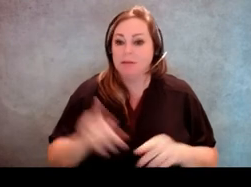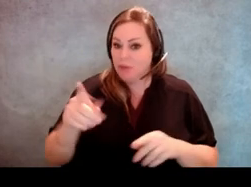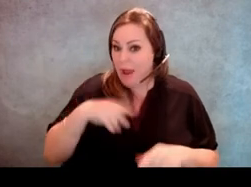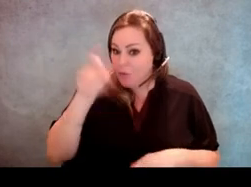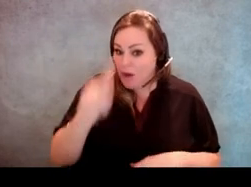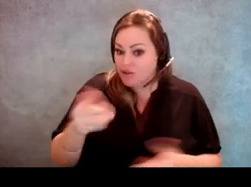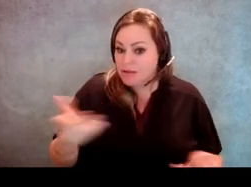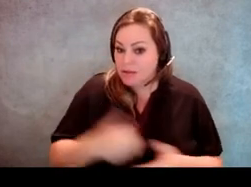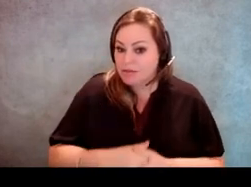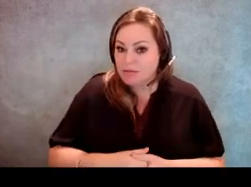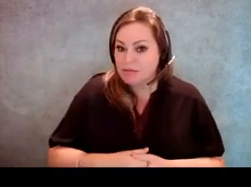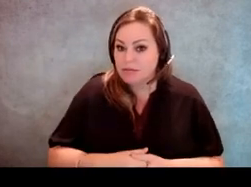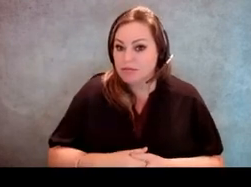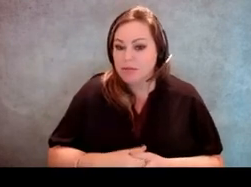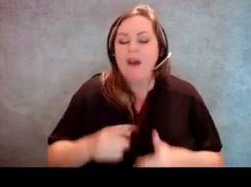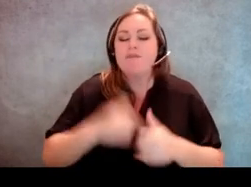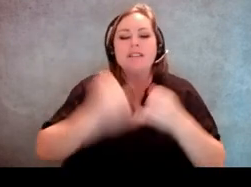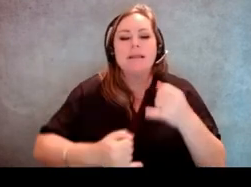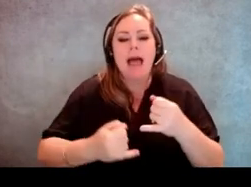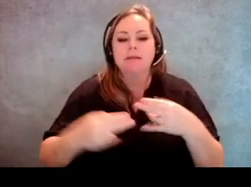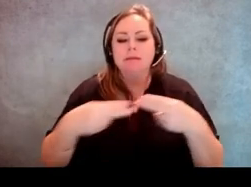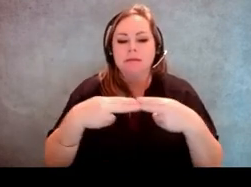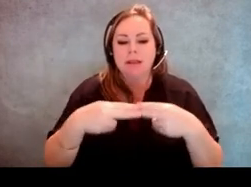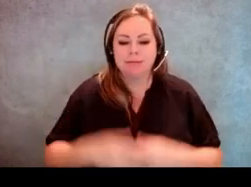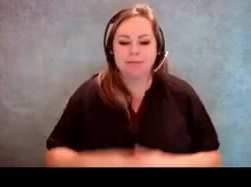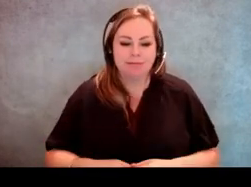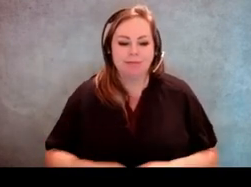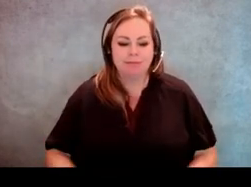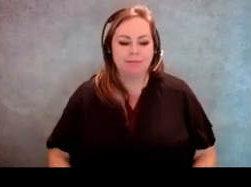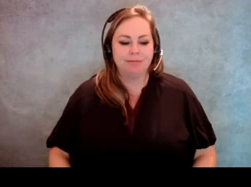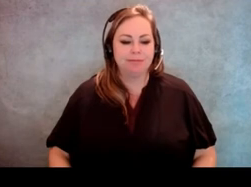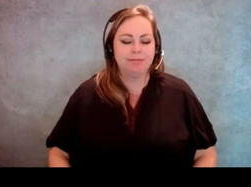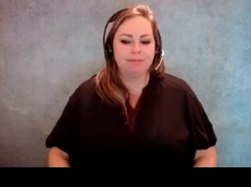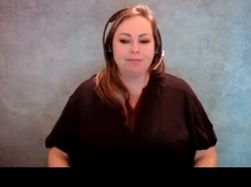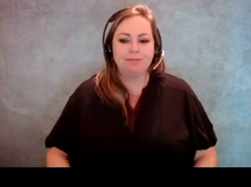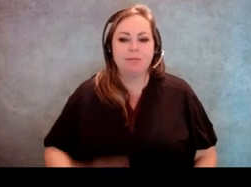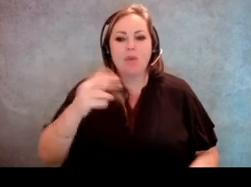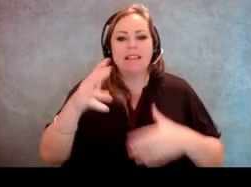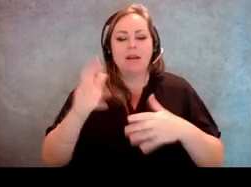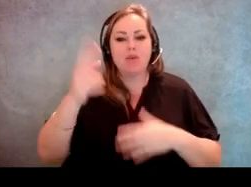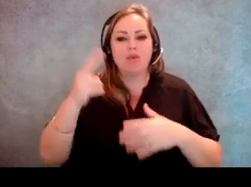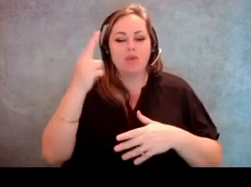[Jeff Miller] Yeah so let's just go on to the last, to the reasonable accommodation slide real quick.